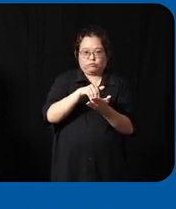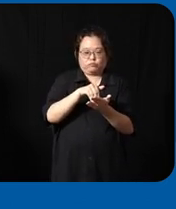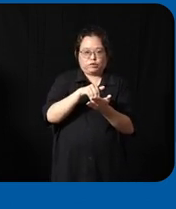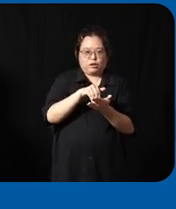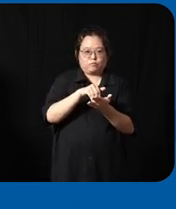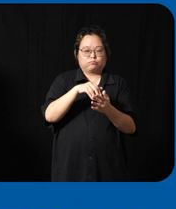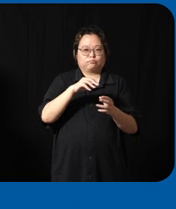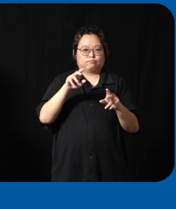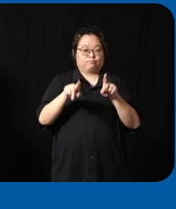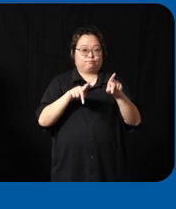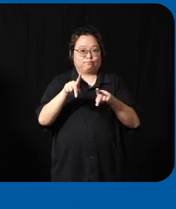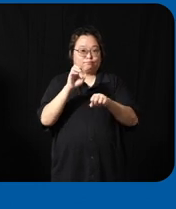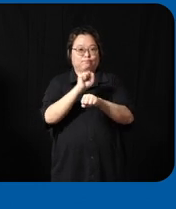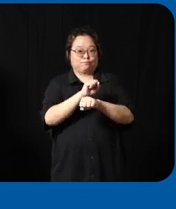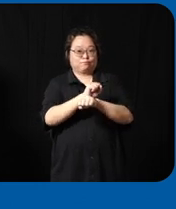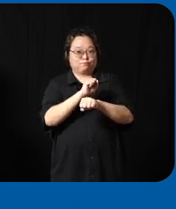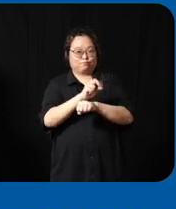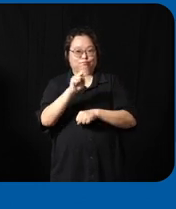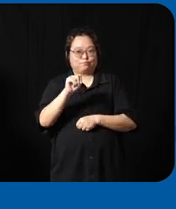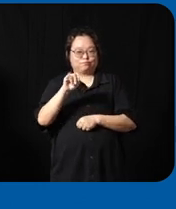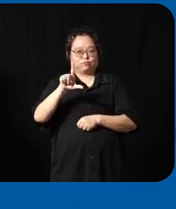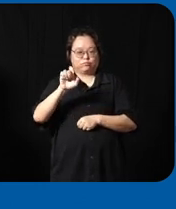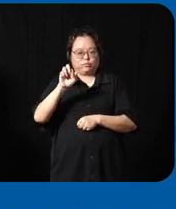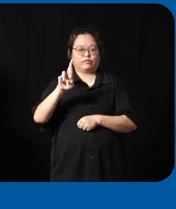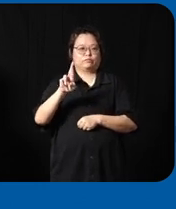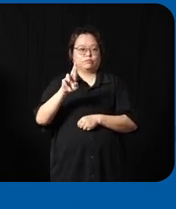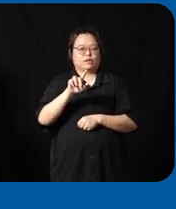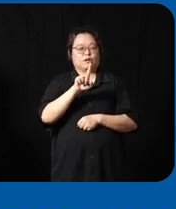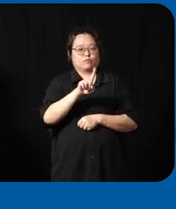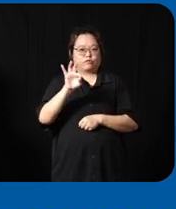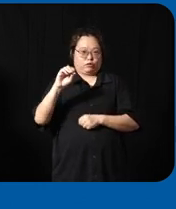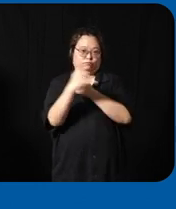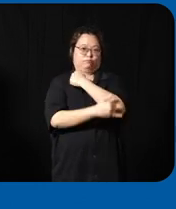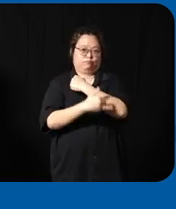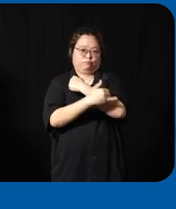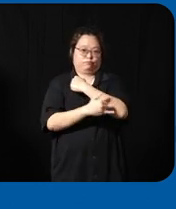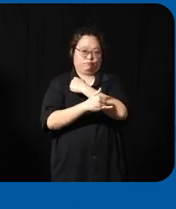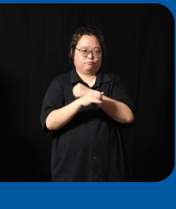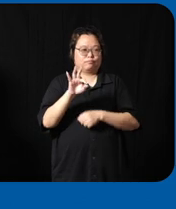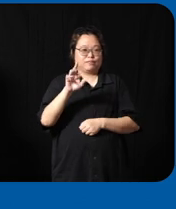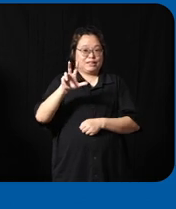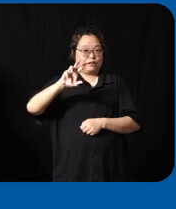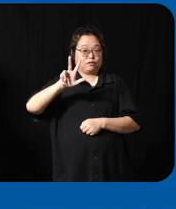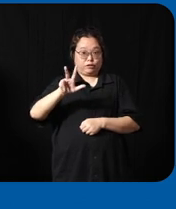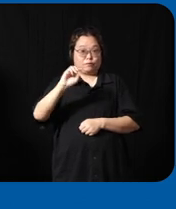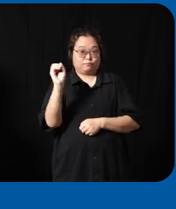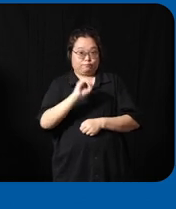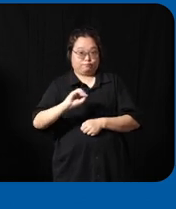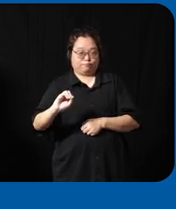spread across uh 190 countries uh almost 93% of our leaders are local to the market where they